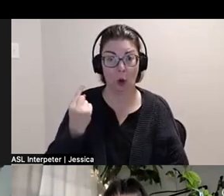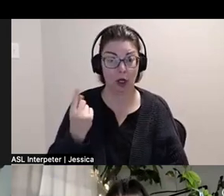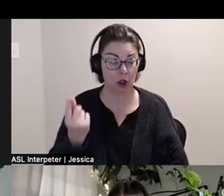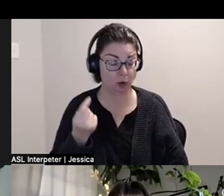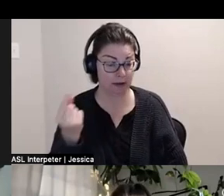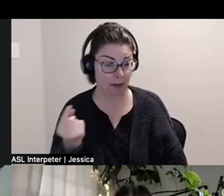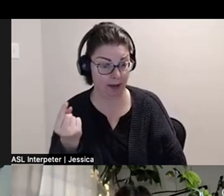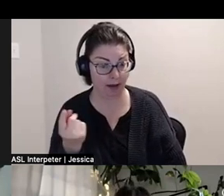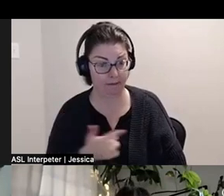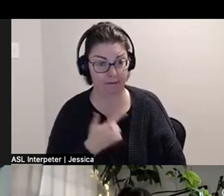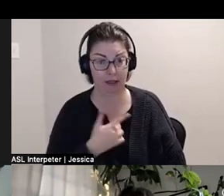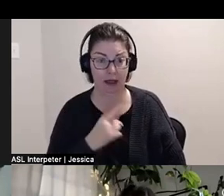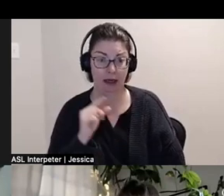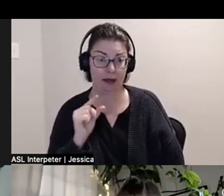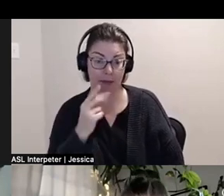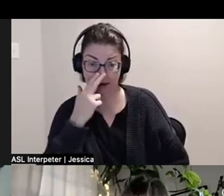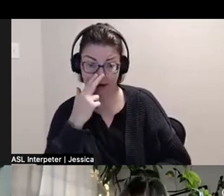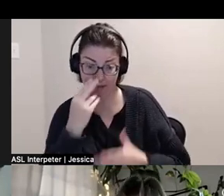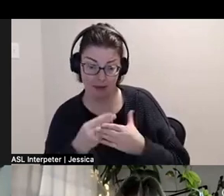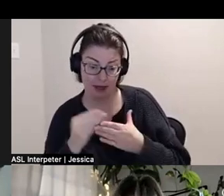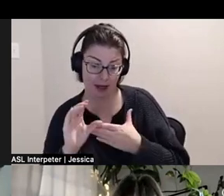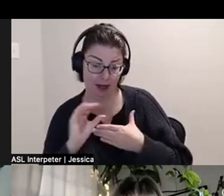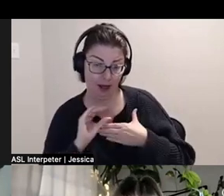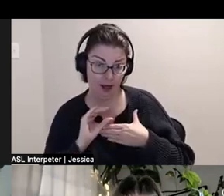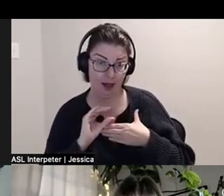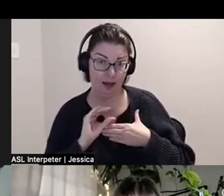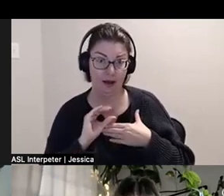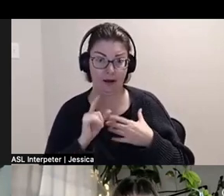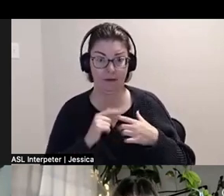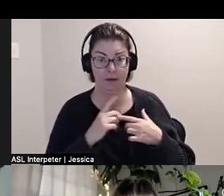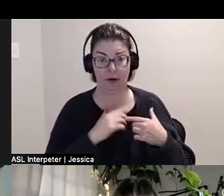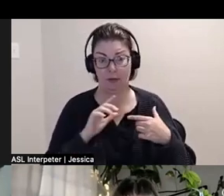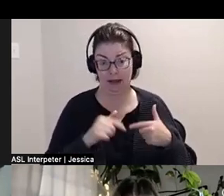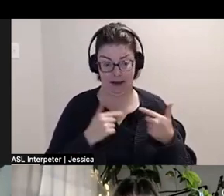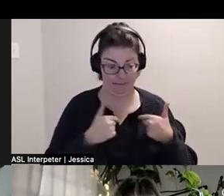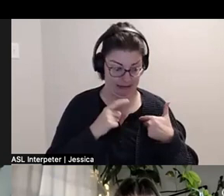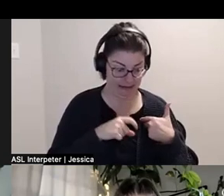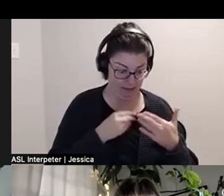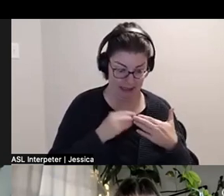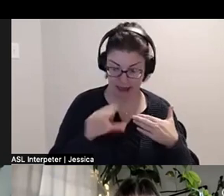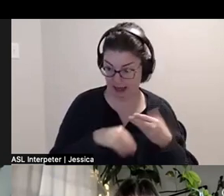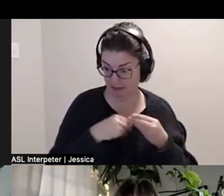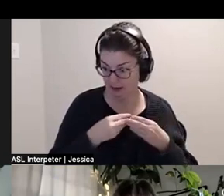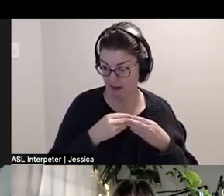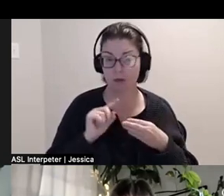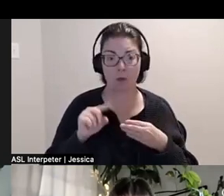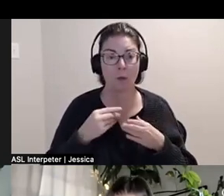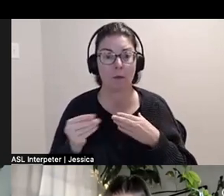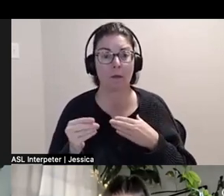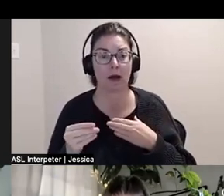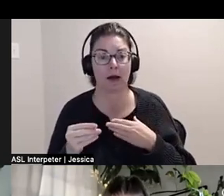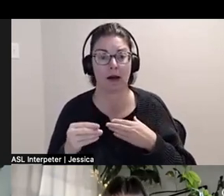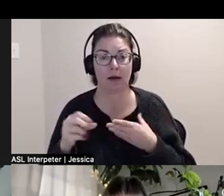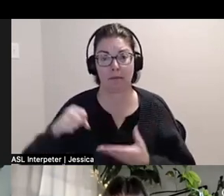a little bit of funding outside of like my livelihood, I'm like, I'm going and I'm buying a bag of those Linden things.